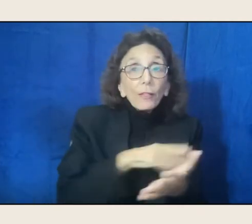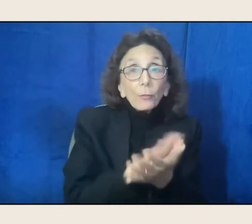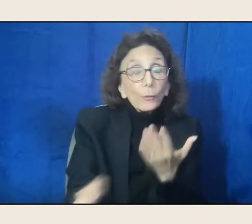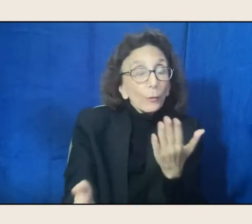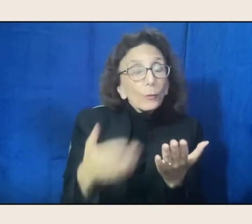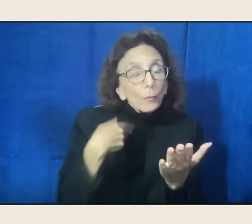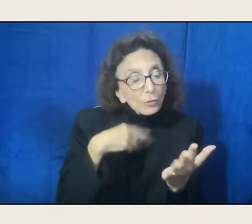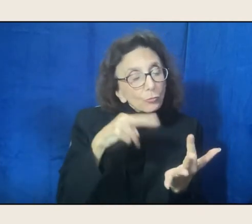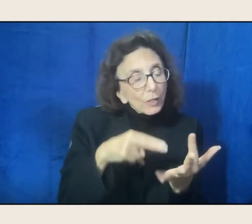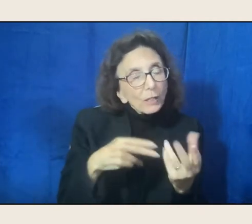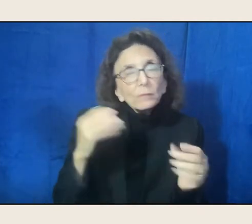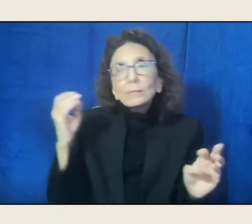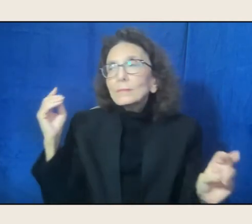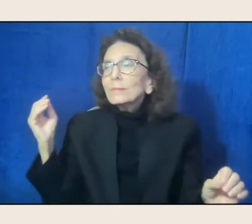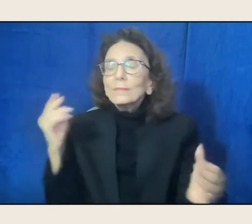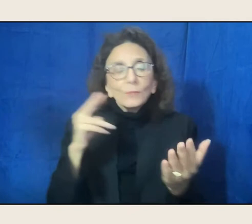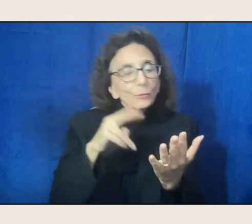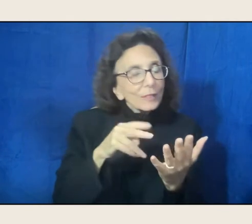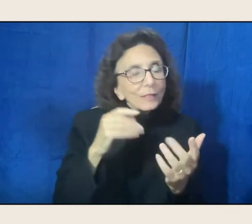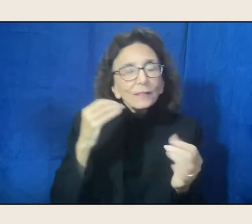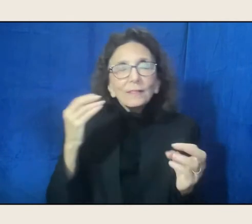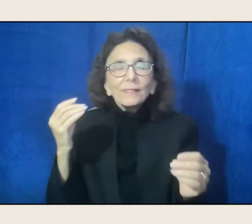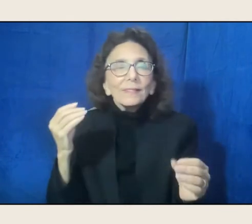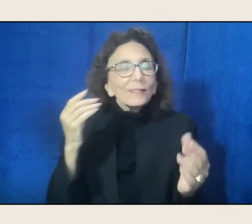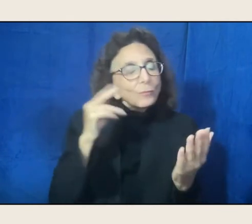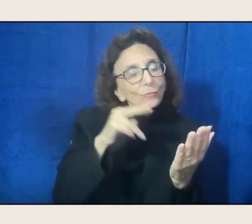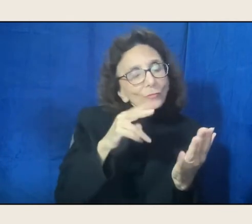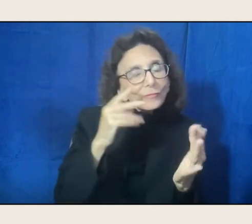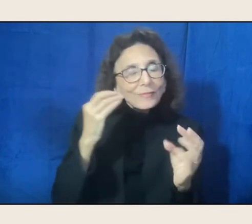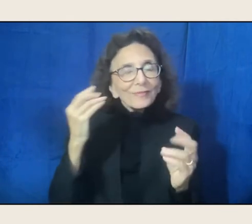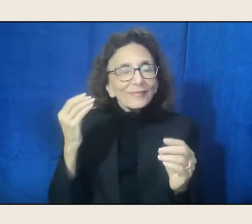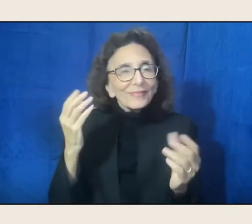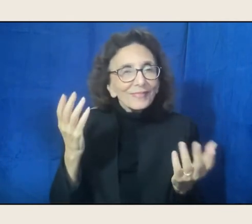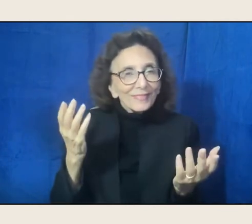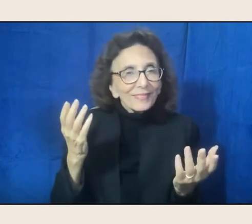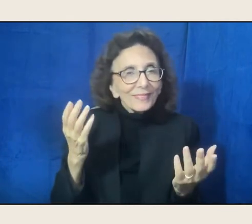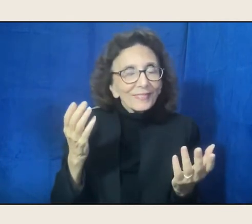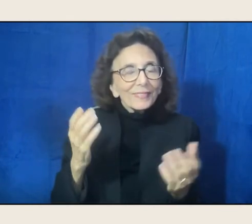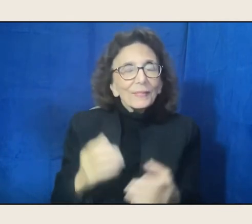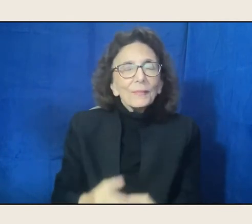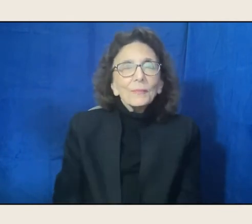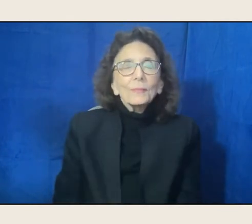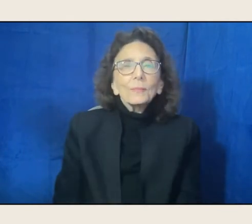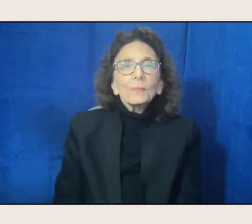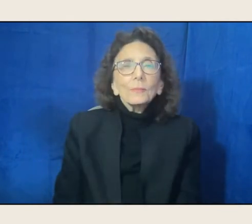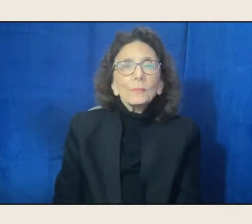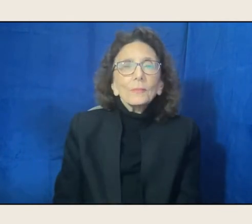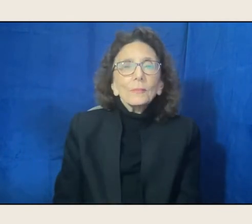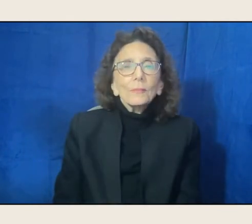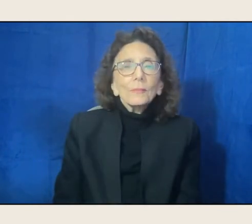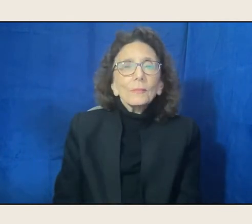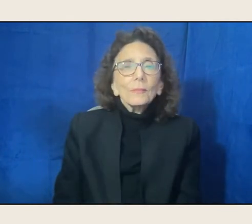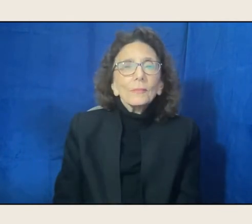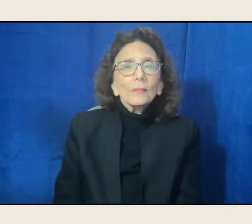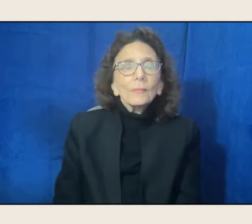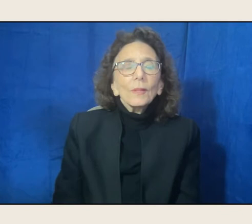You enter, you go out, you reenter. And so I think that that approach to the book